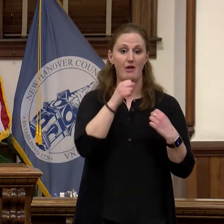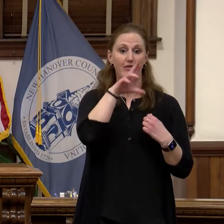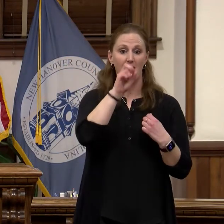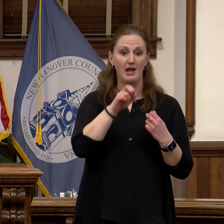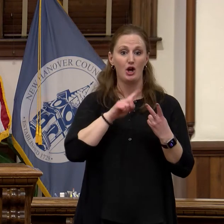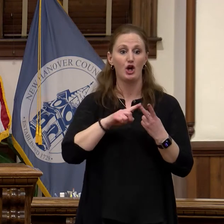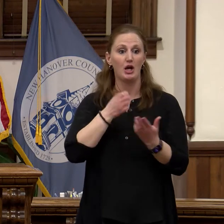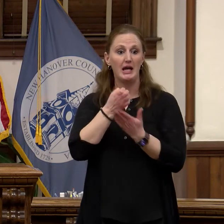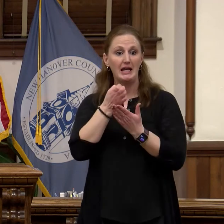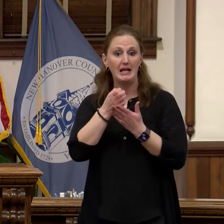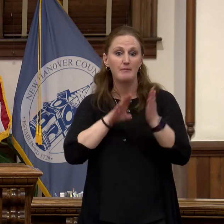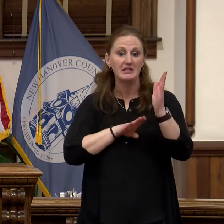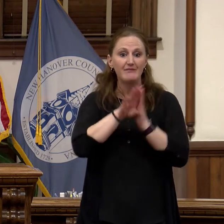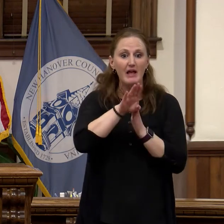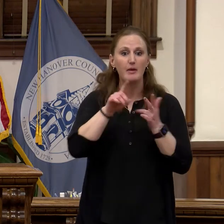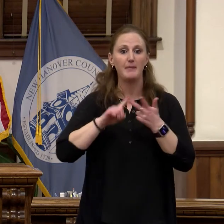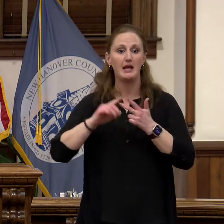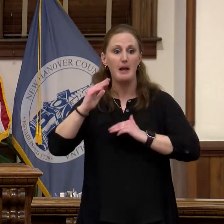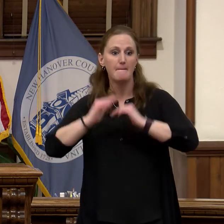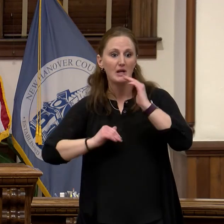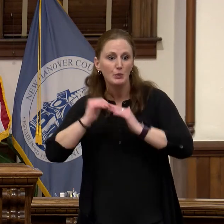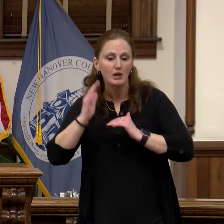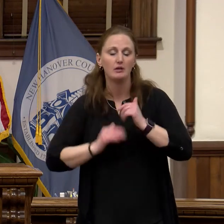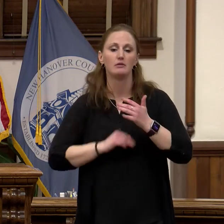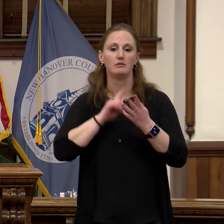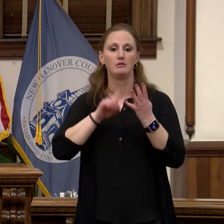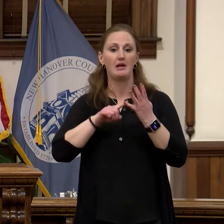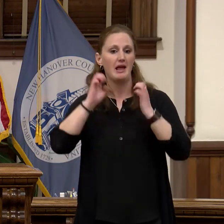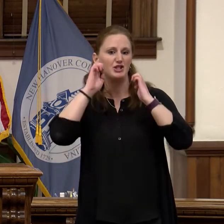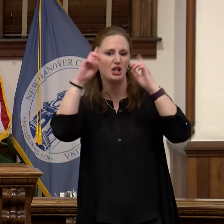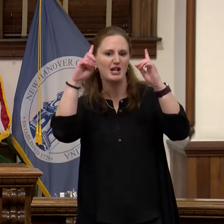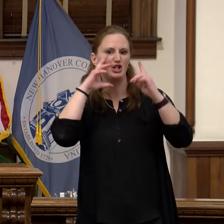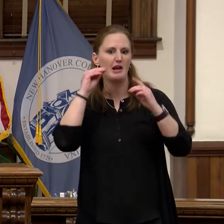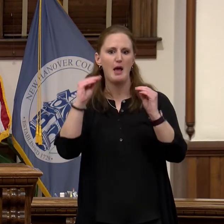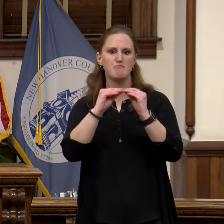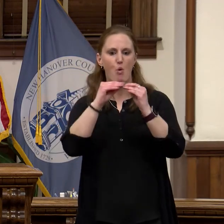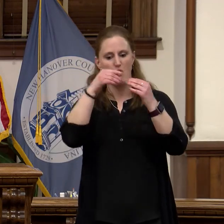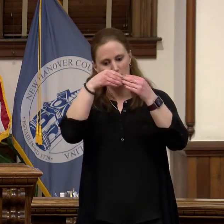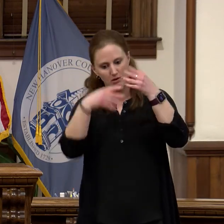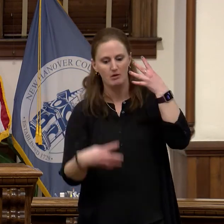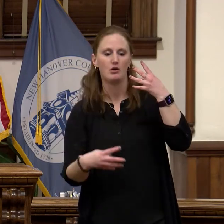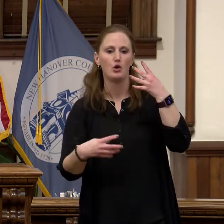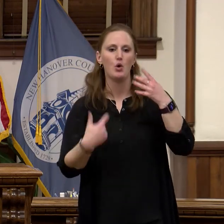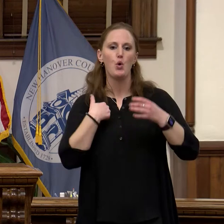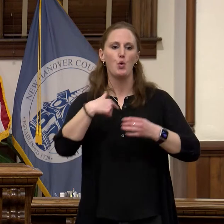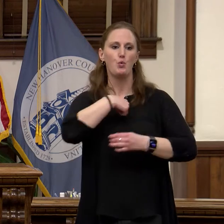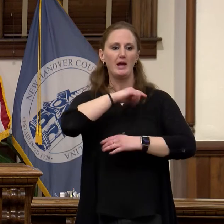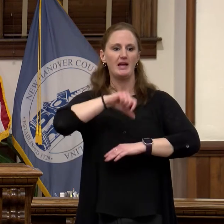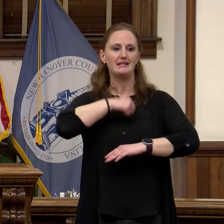infrastructure, education and more. And we've established a campaign theme for